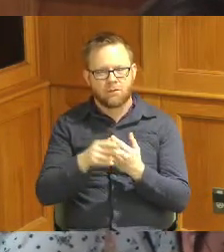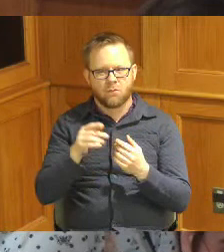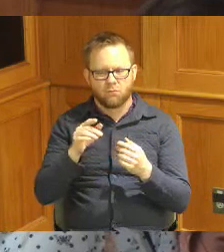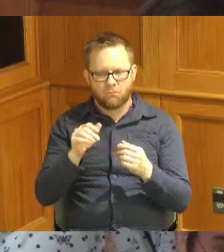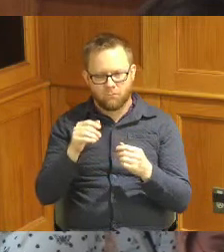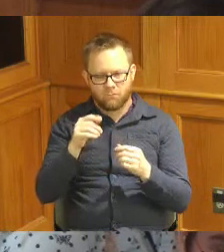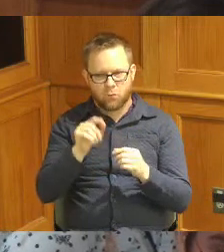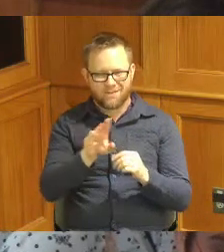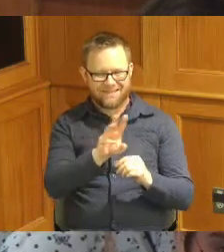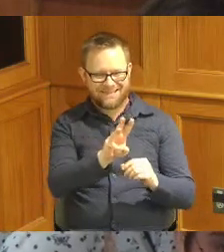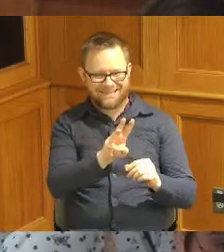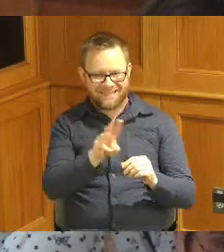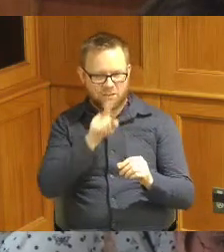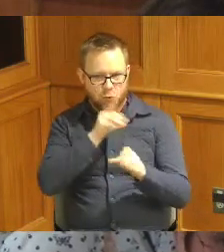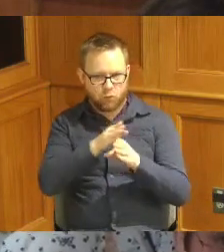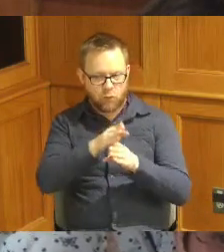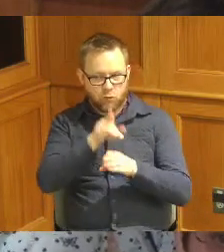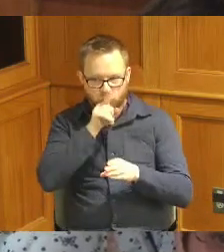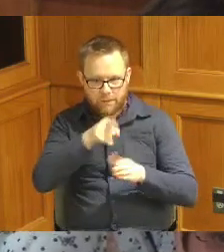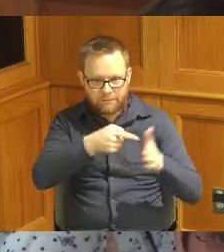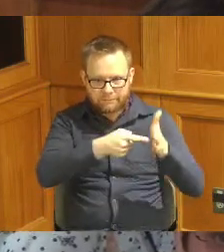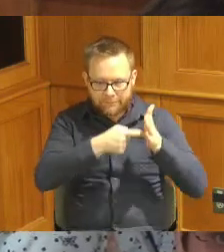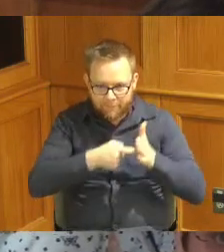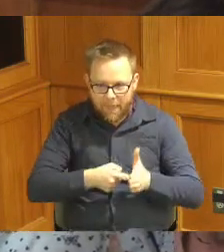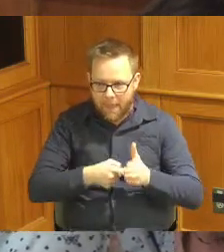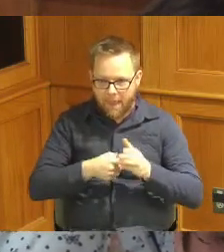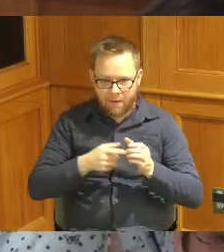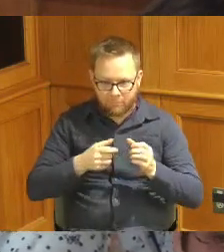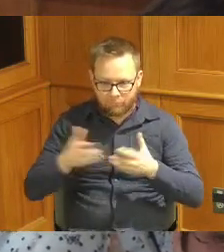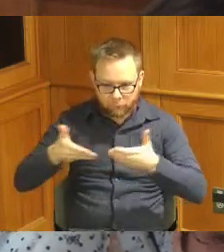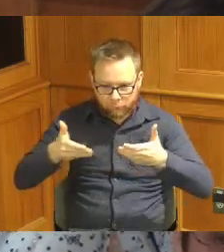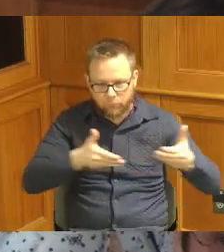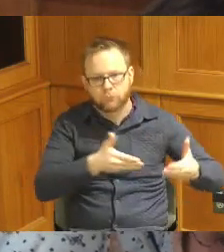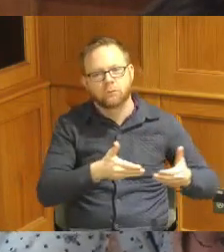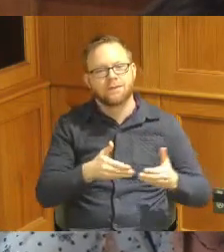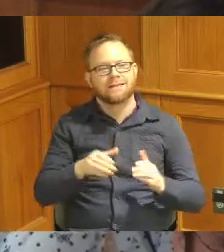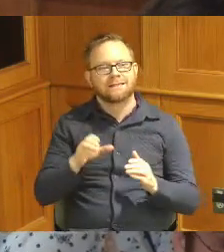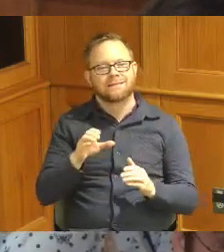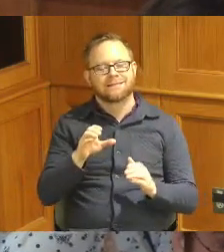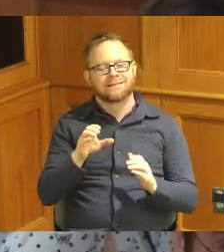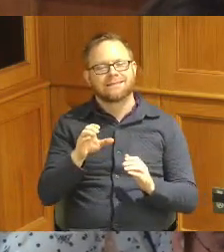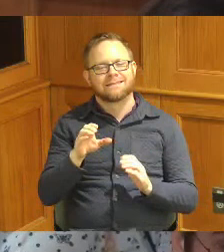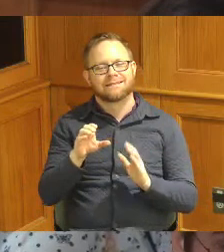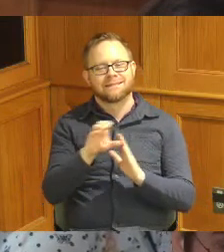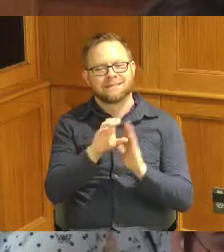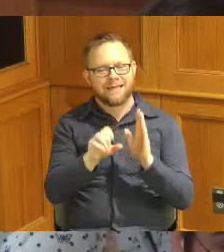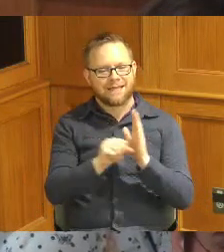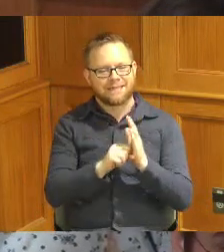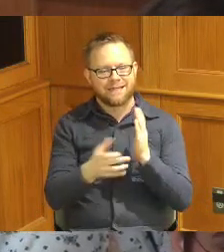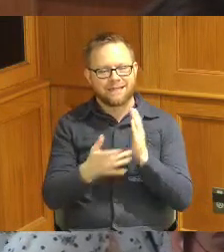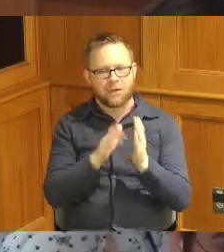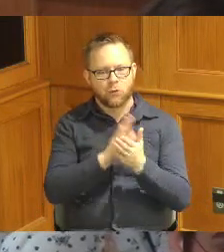the in-demand careers today it's with Cincinnati State Technical College for 225,000 they will